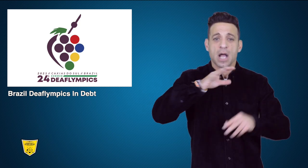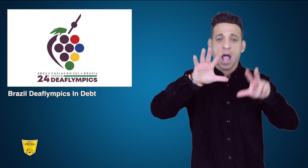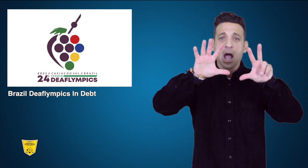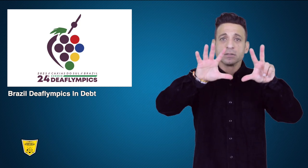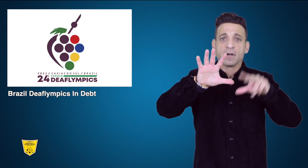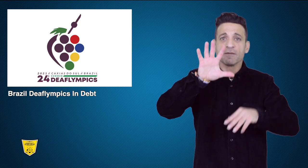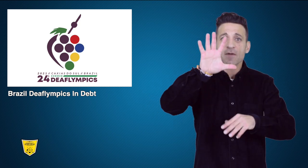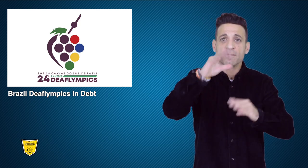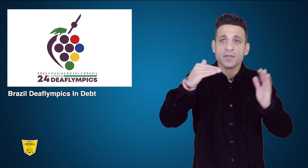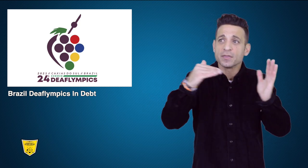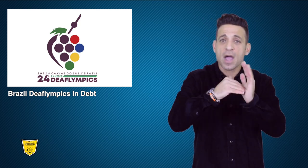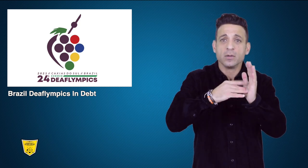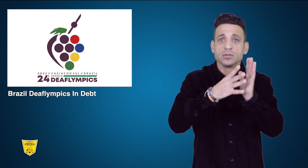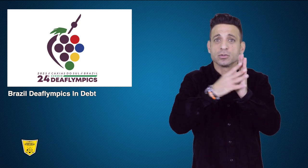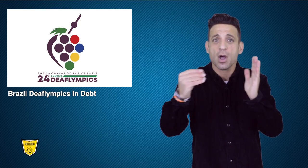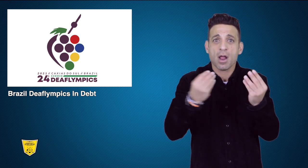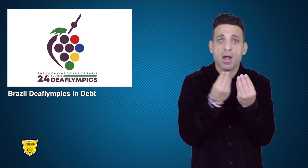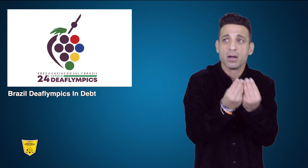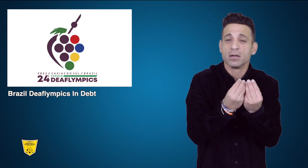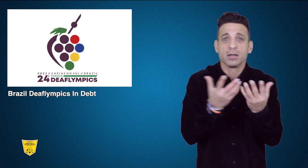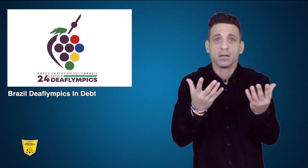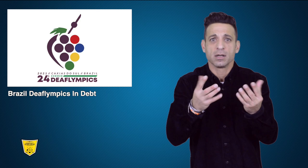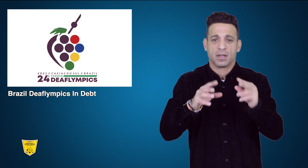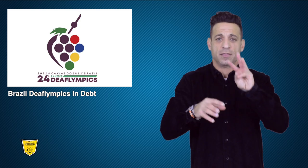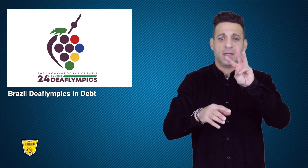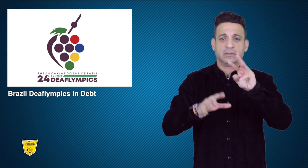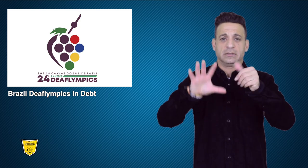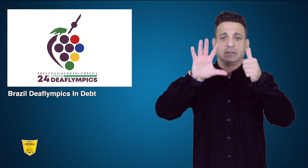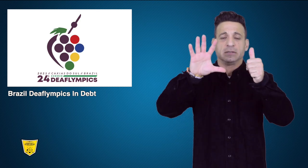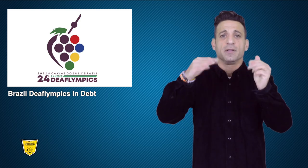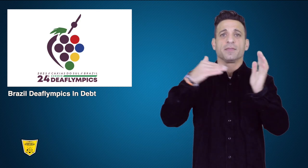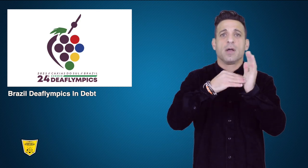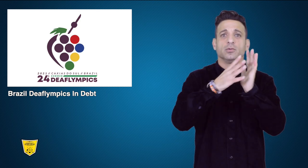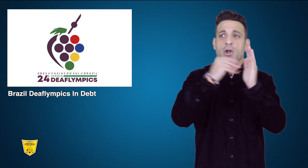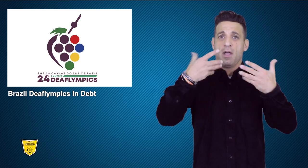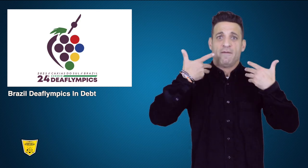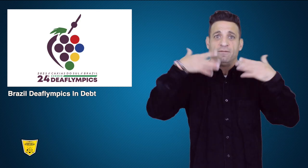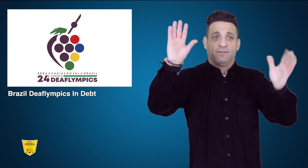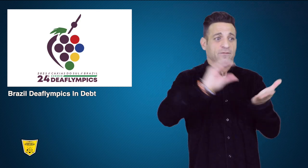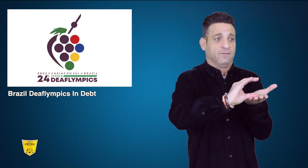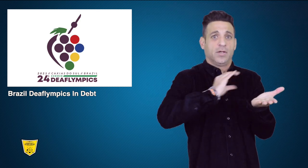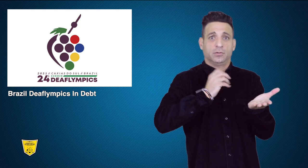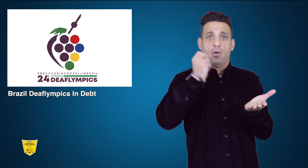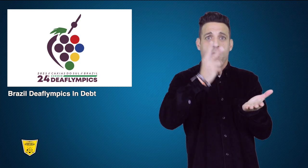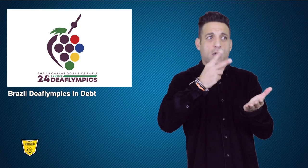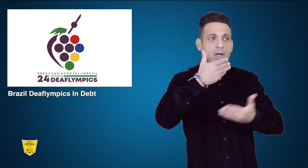claiming that of $85,000 USD owed, only $36,000 USD was paid.